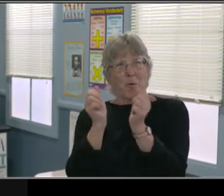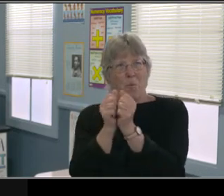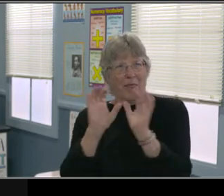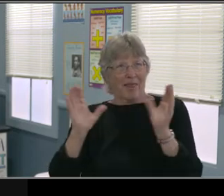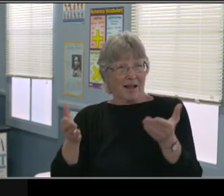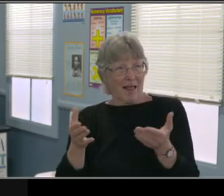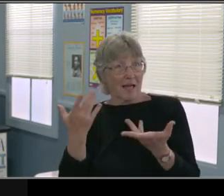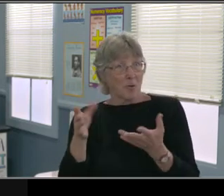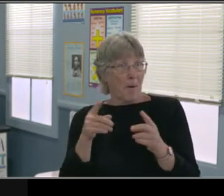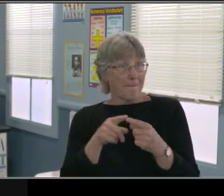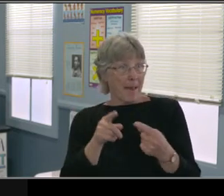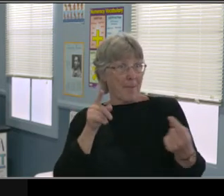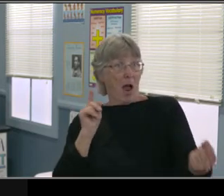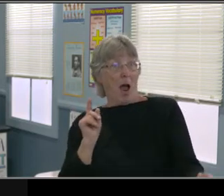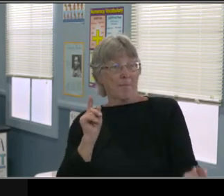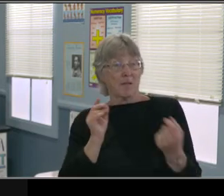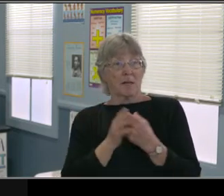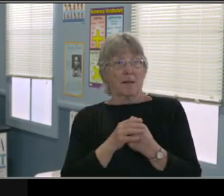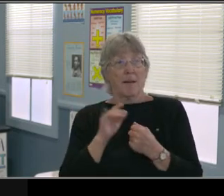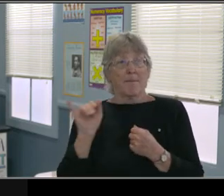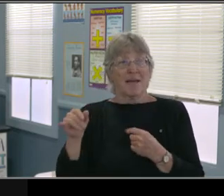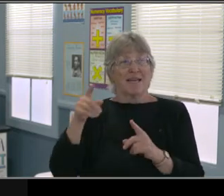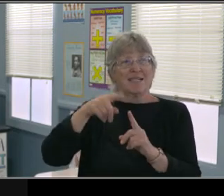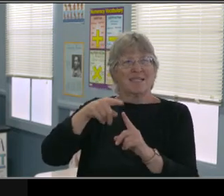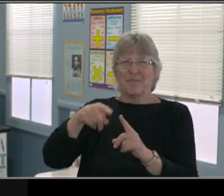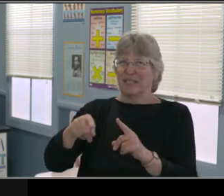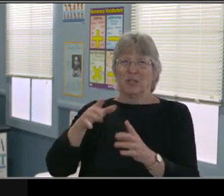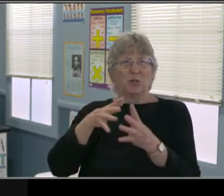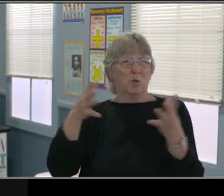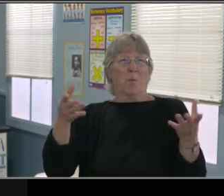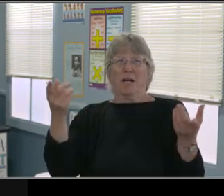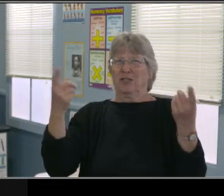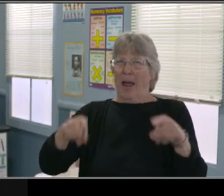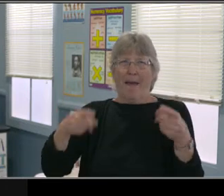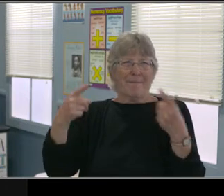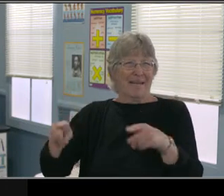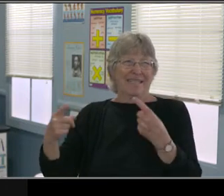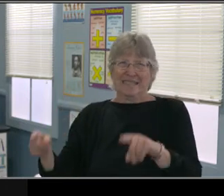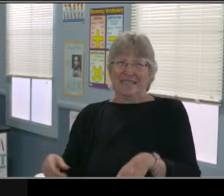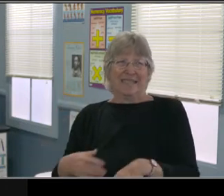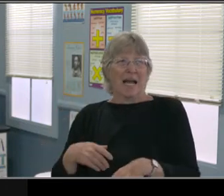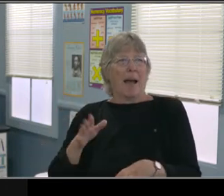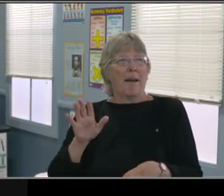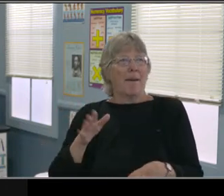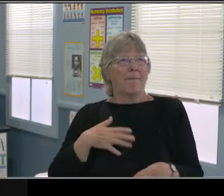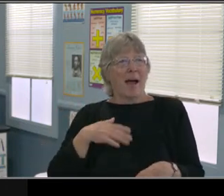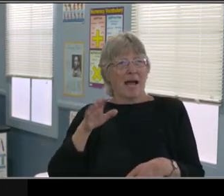"Okay, so we have those questions. What does that really look like? How does that apply to my student?"